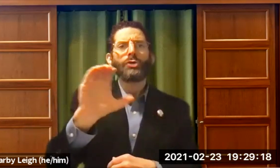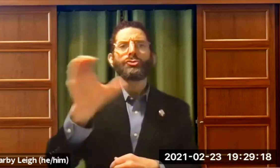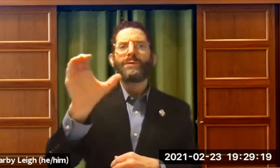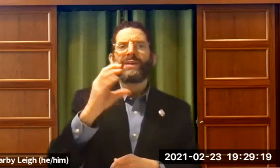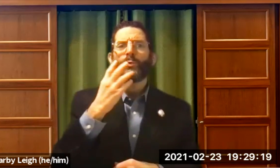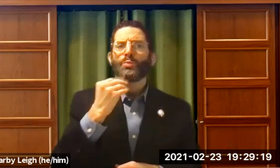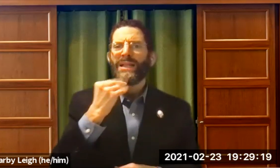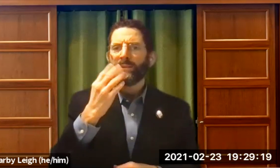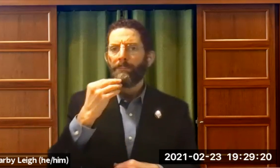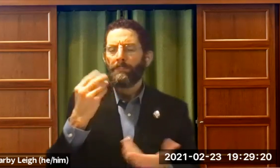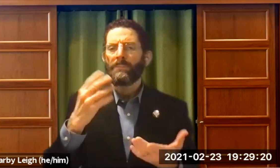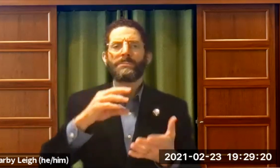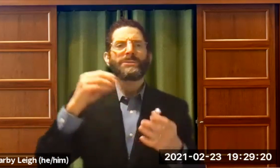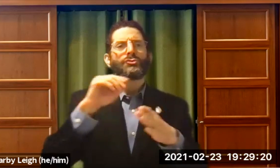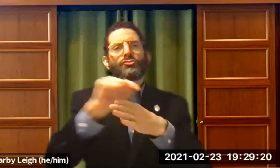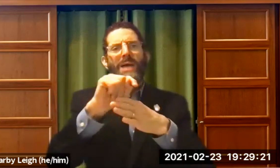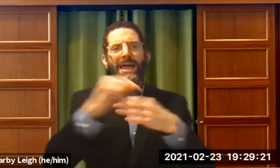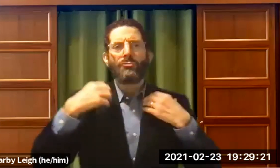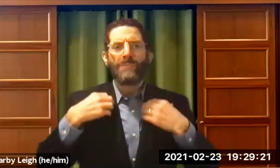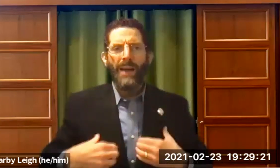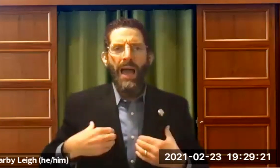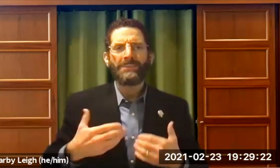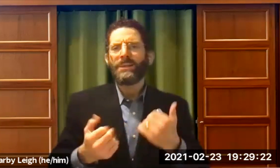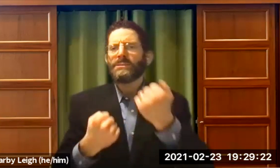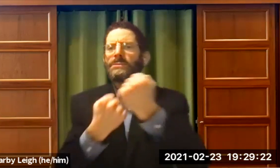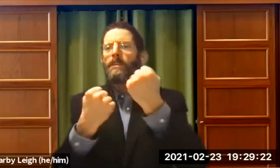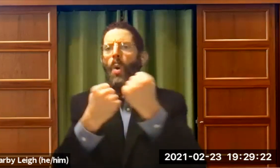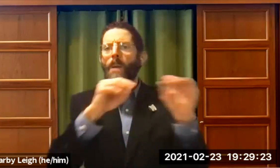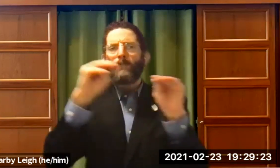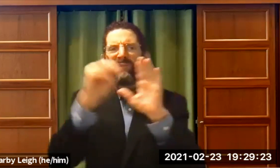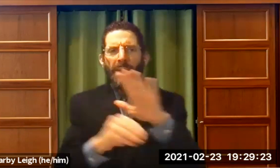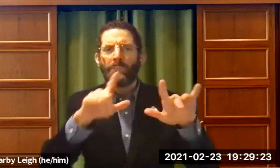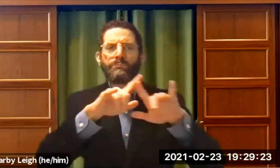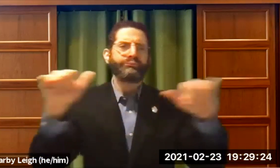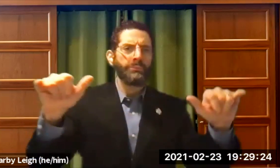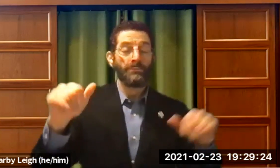primary question she have an for the conservative Jewish rabbinic studies.